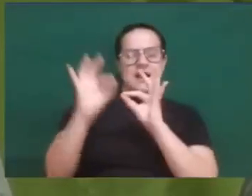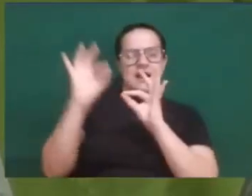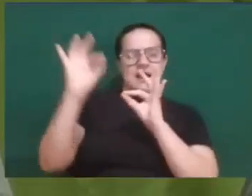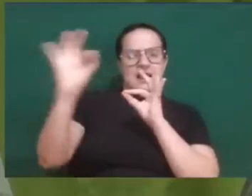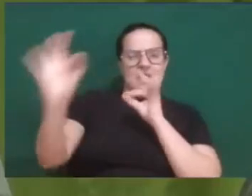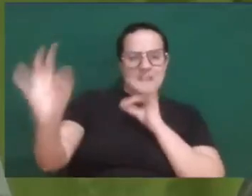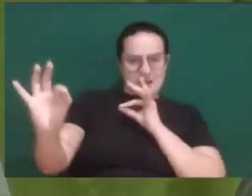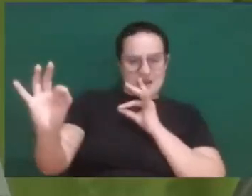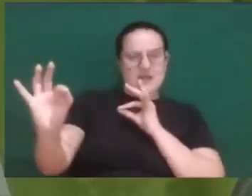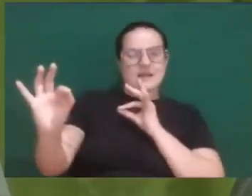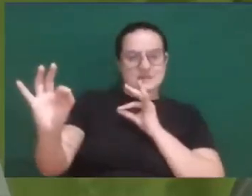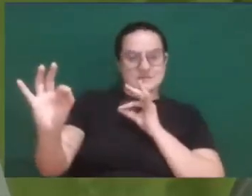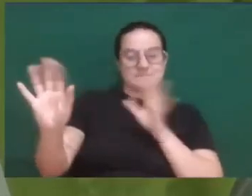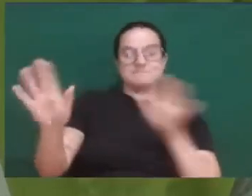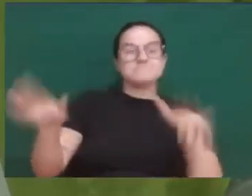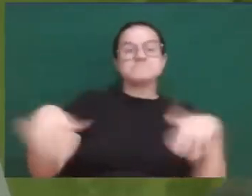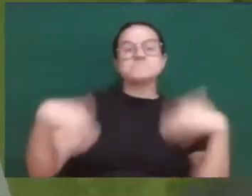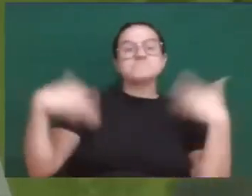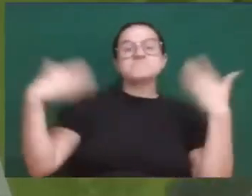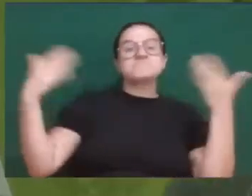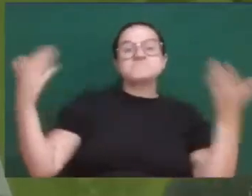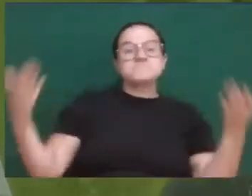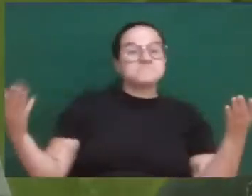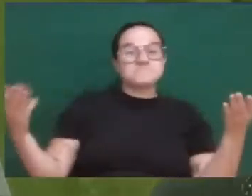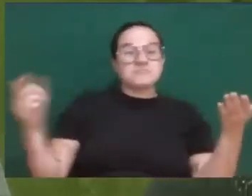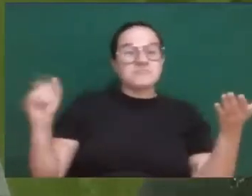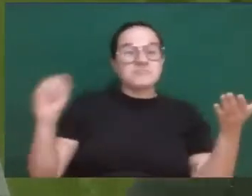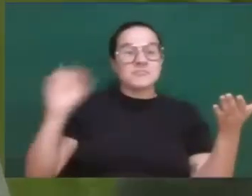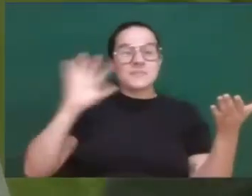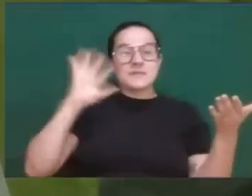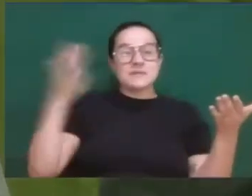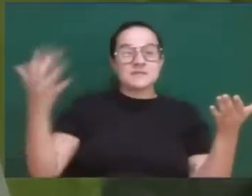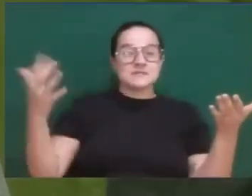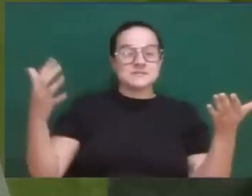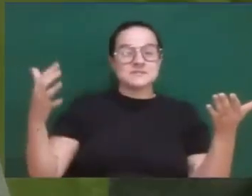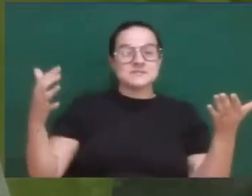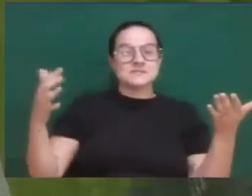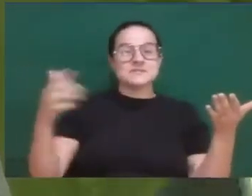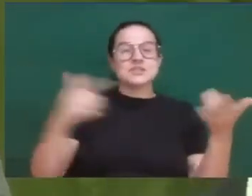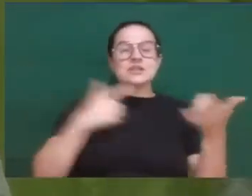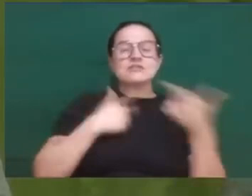when a revolutionary wanted to expel the Romans.